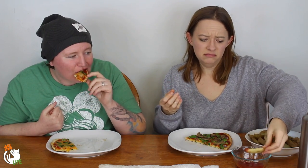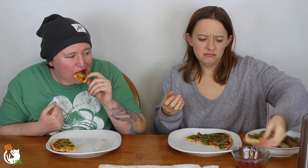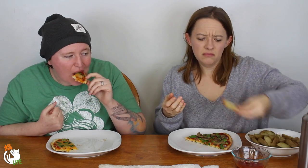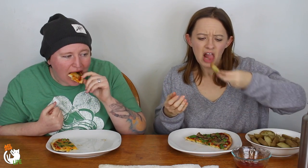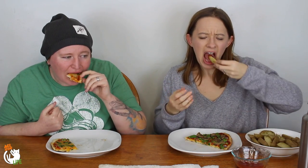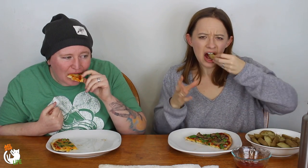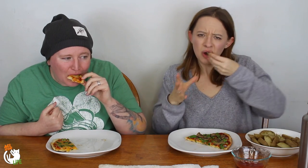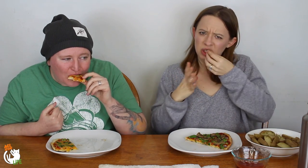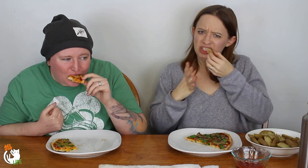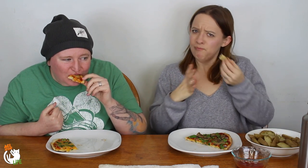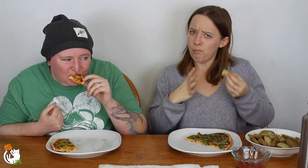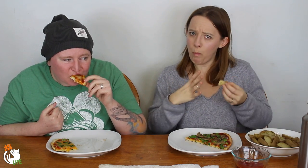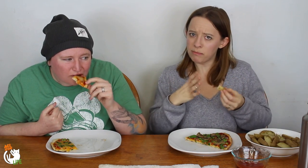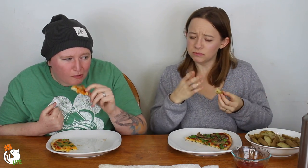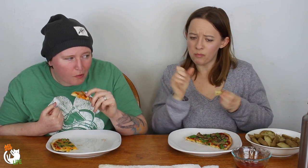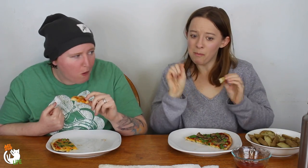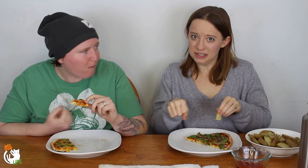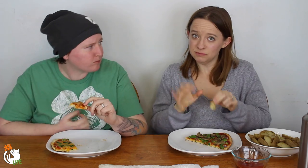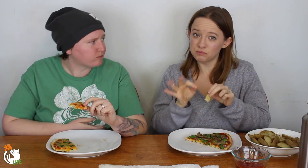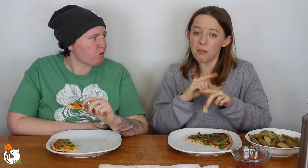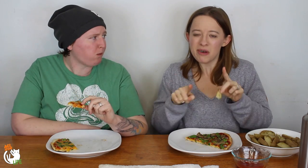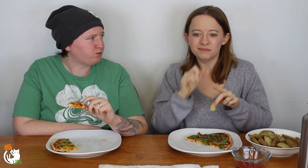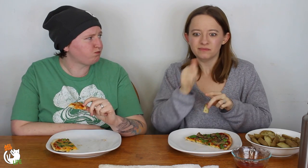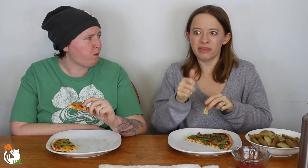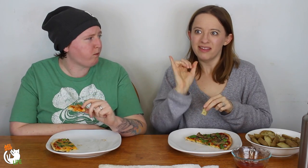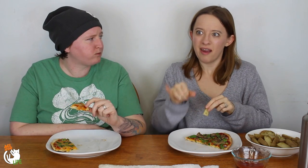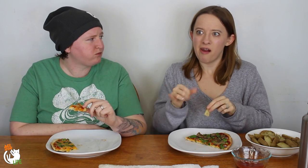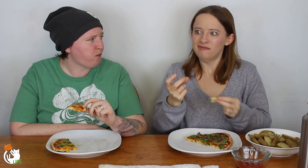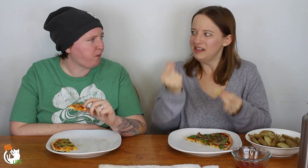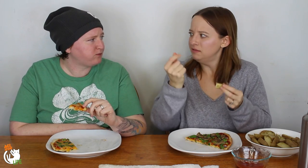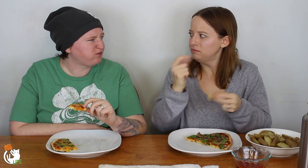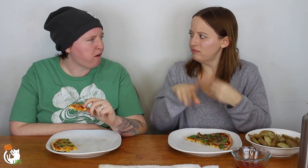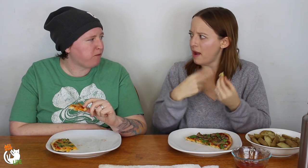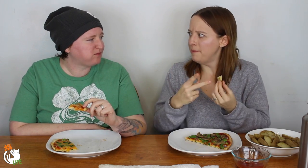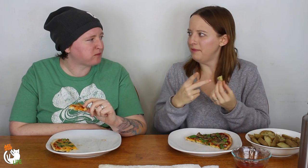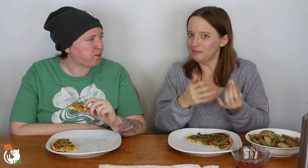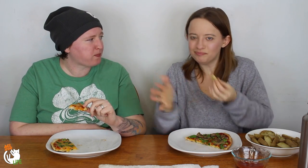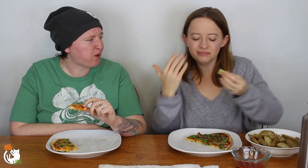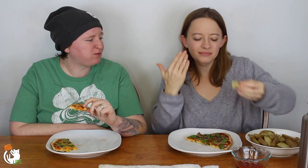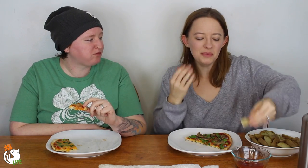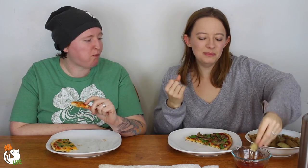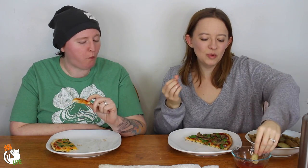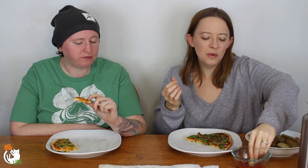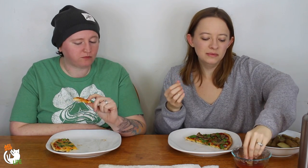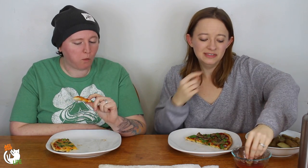They were fine -- they could do interpreting, but not that fast type of interpreting, you know.